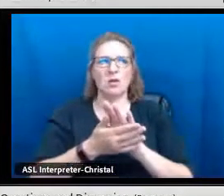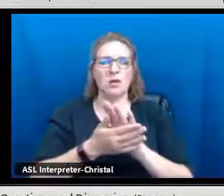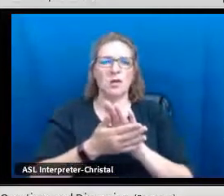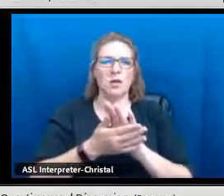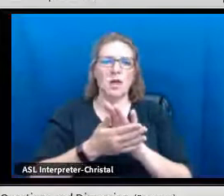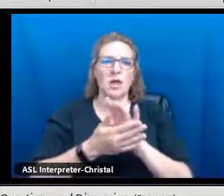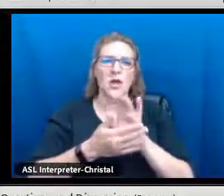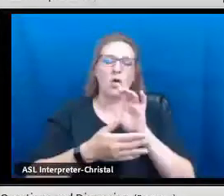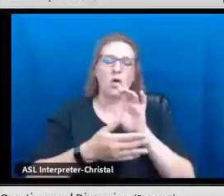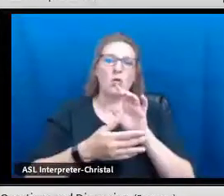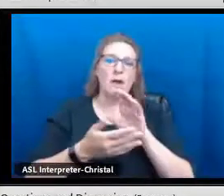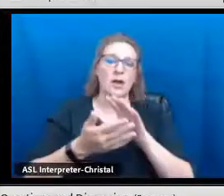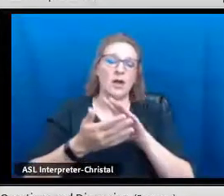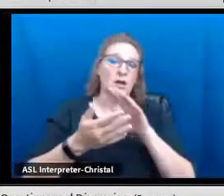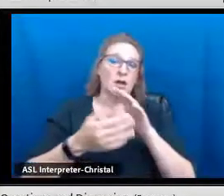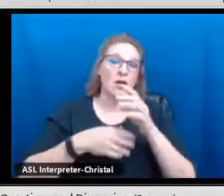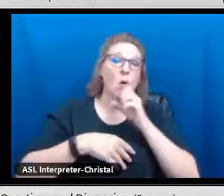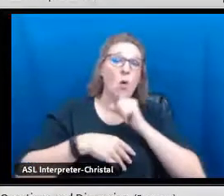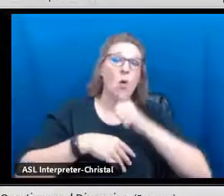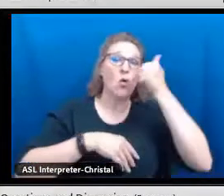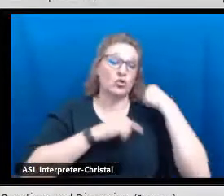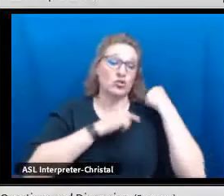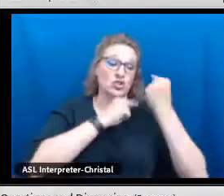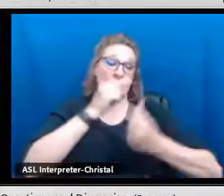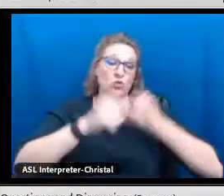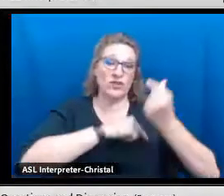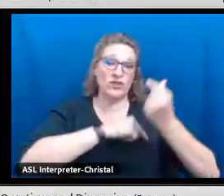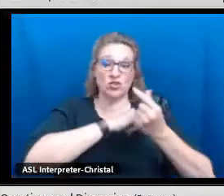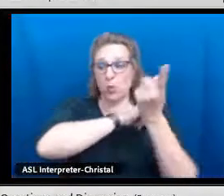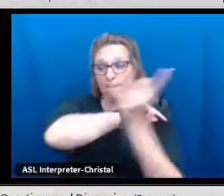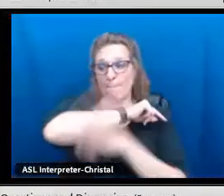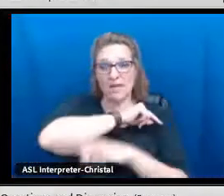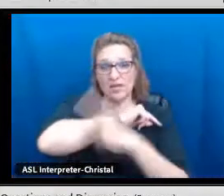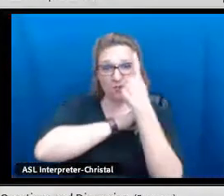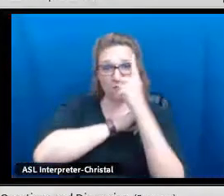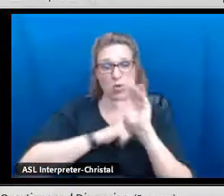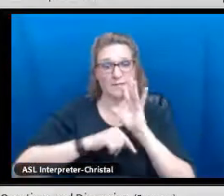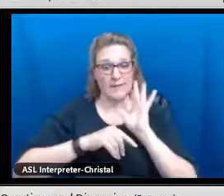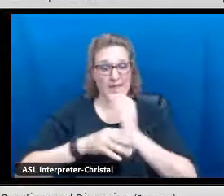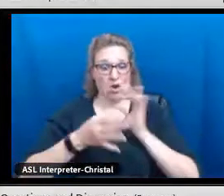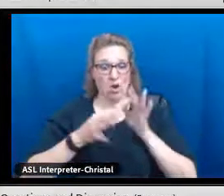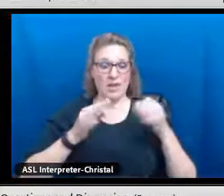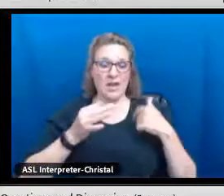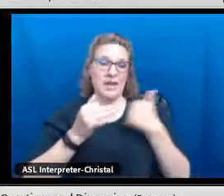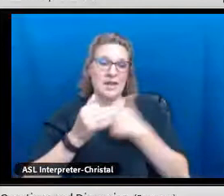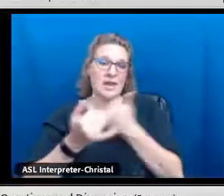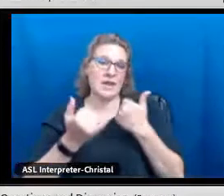and then for generations, we've gone to school where that has been punished for older generations